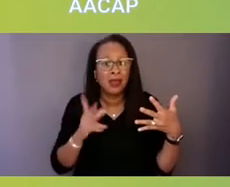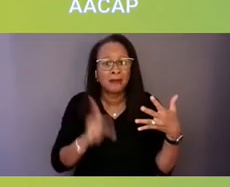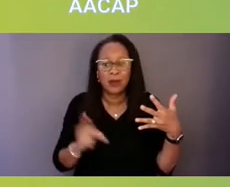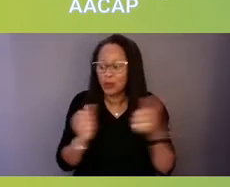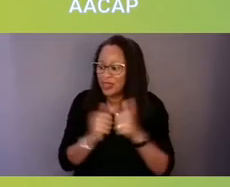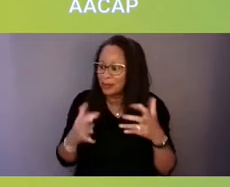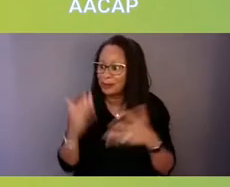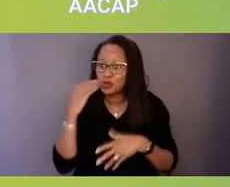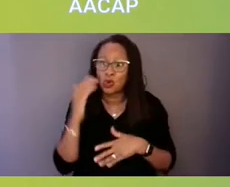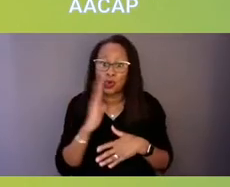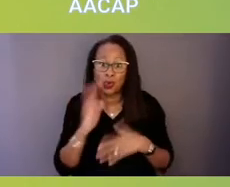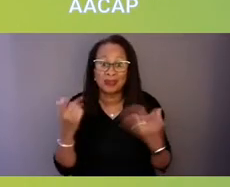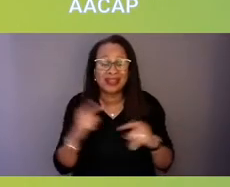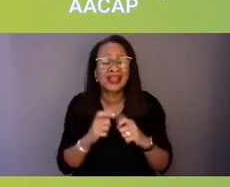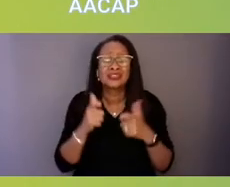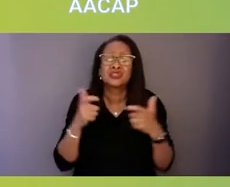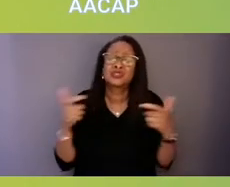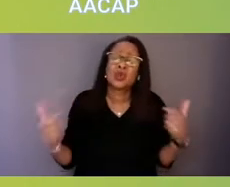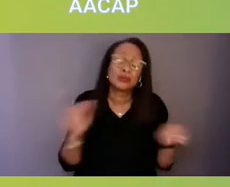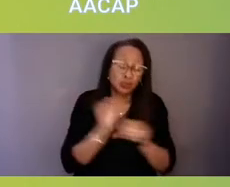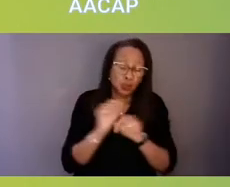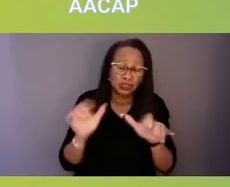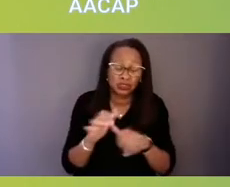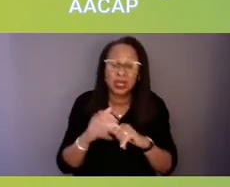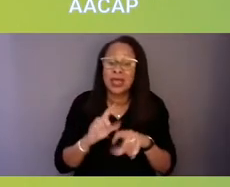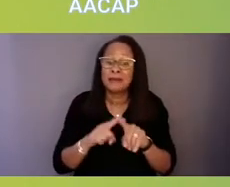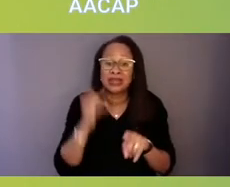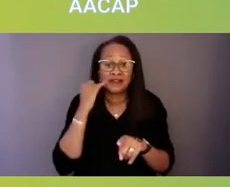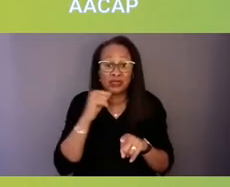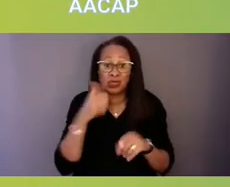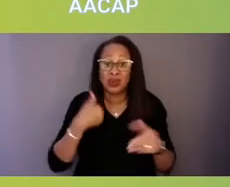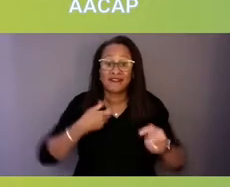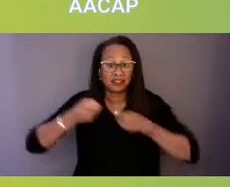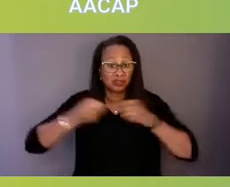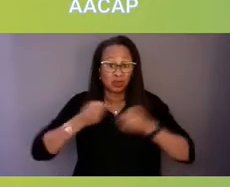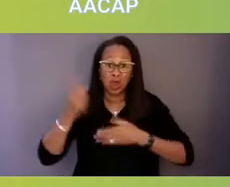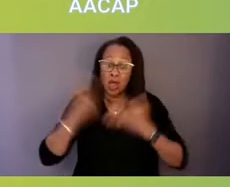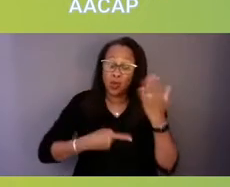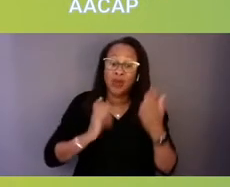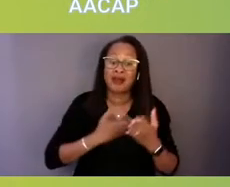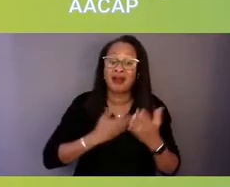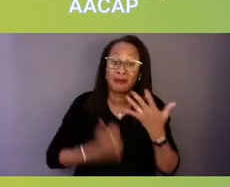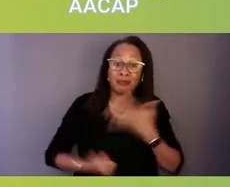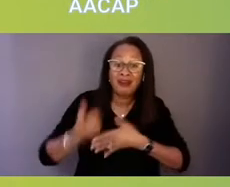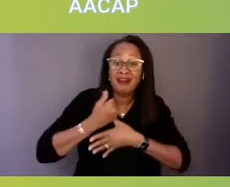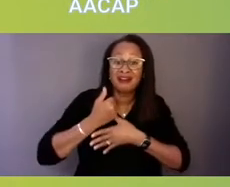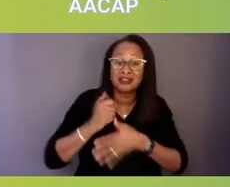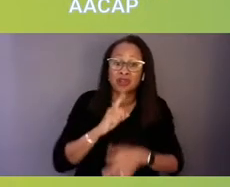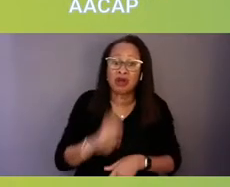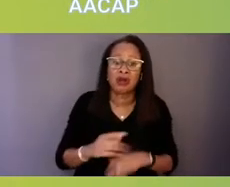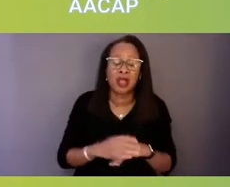but if we don't have a handle on what our priorities are and what exactly, as they say,